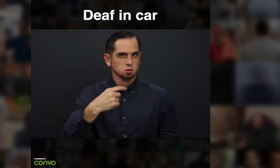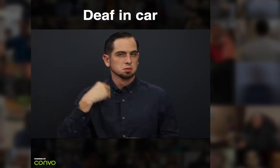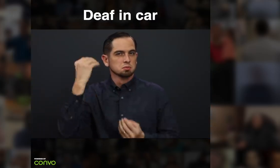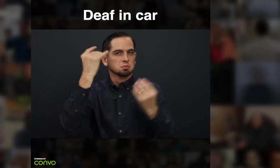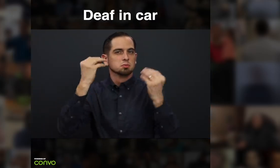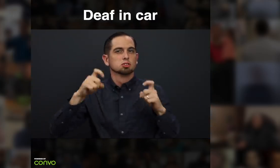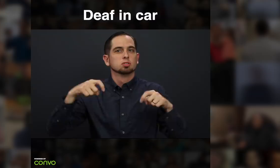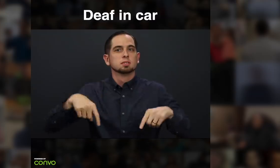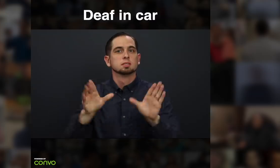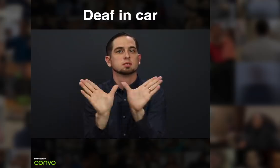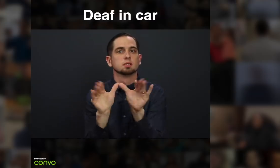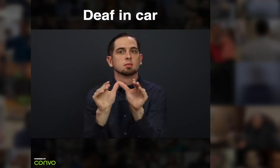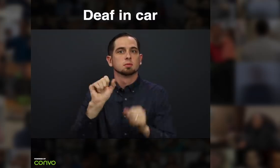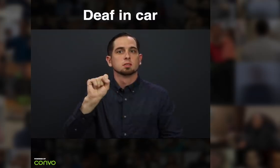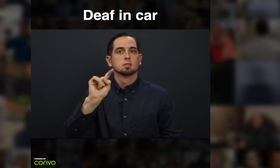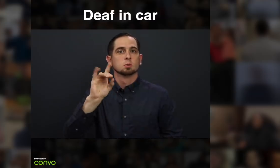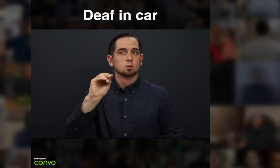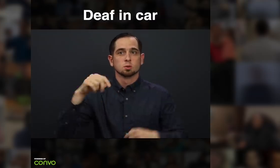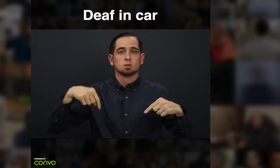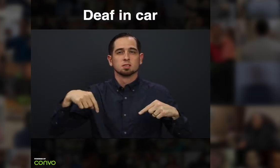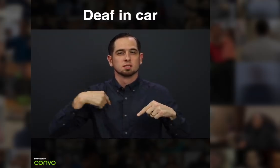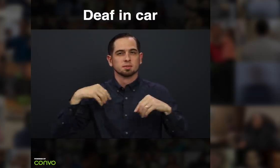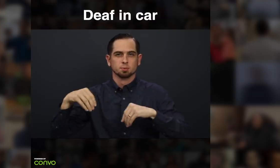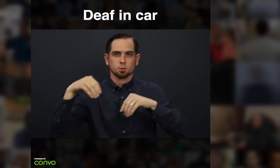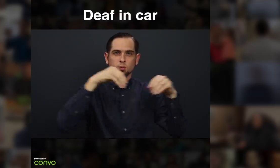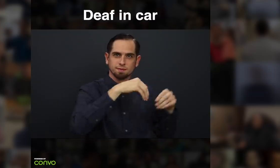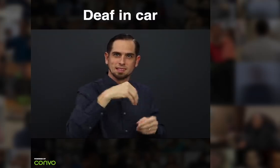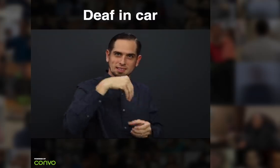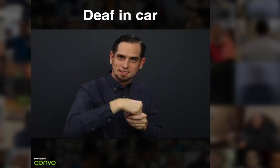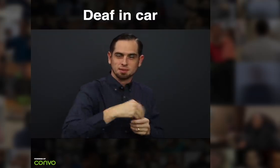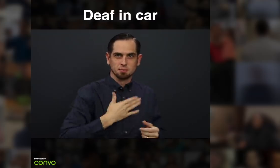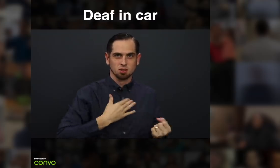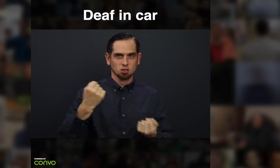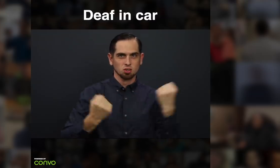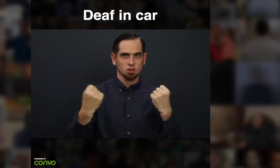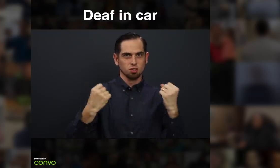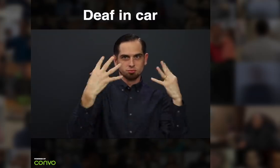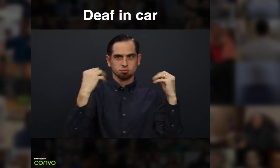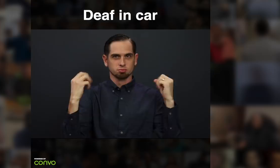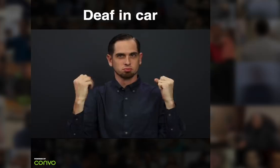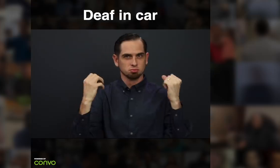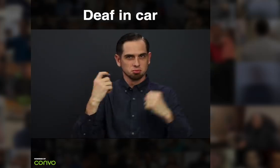I should move "The Daily Moth" studio to my car.